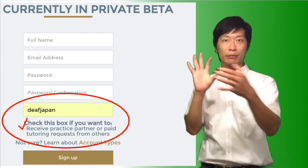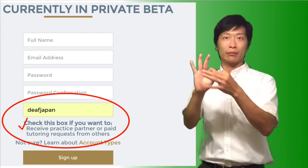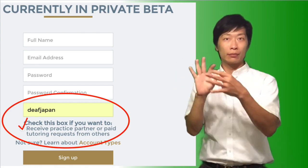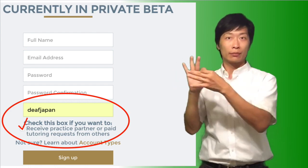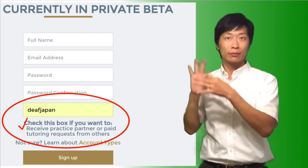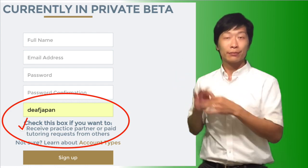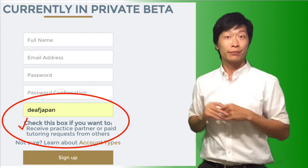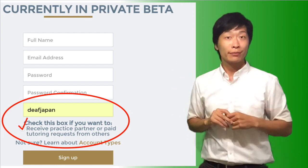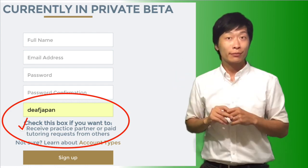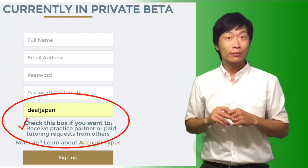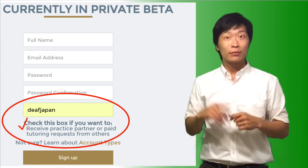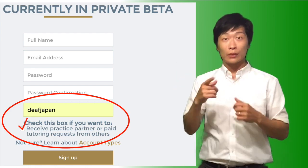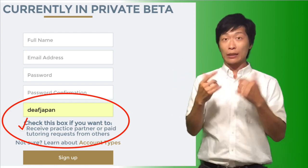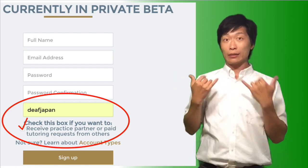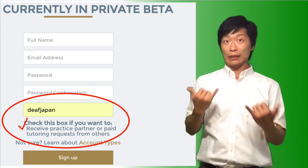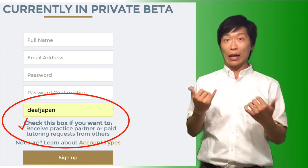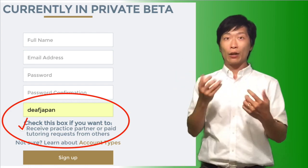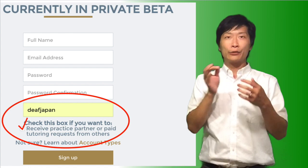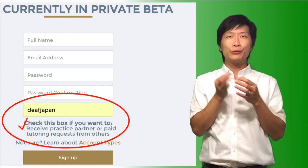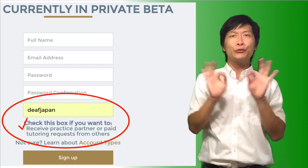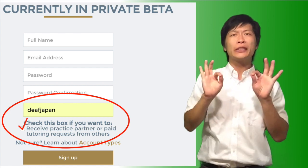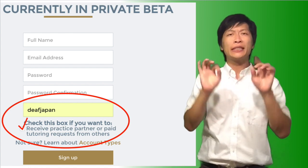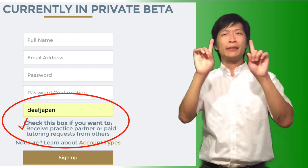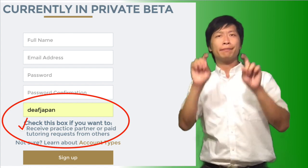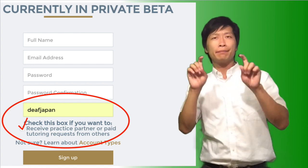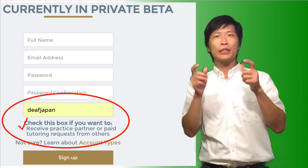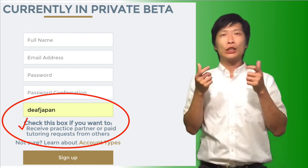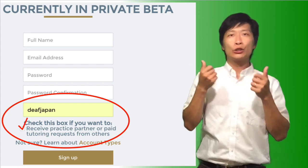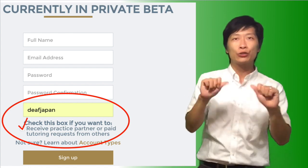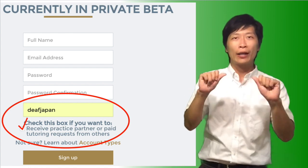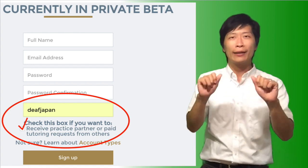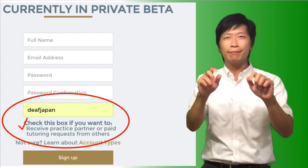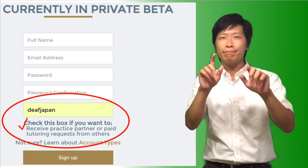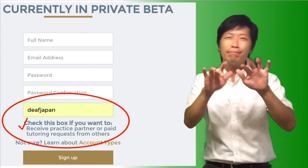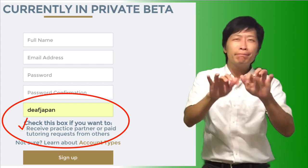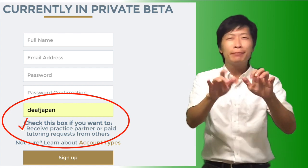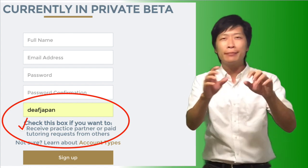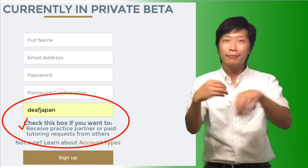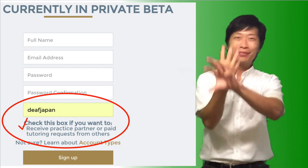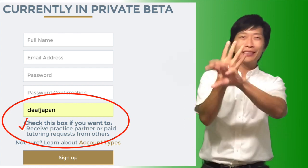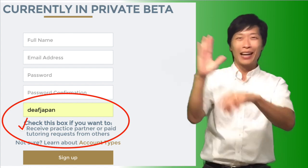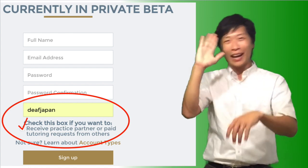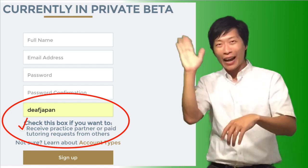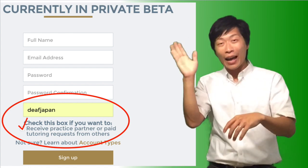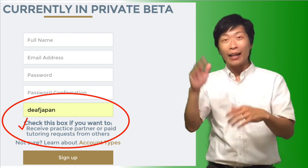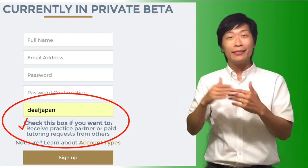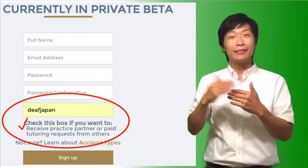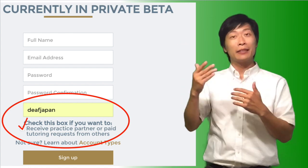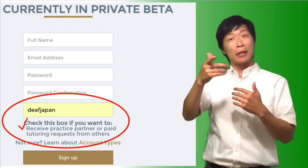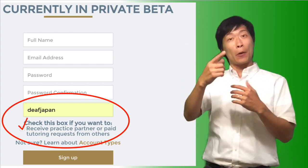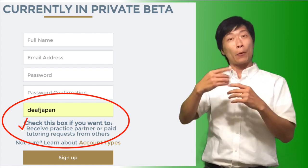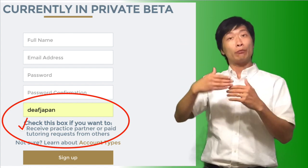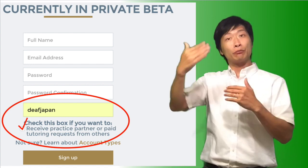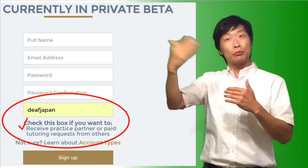This makes it easier to connect with JSL signers. We can test and practice using Veditz.